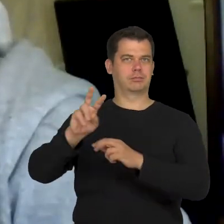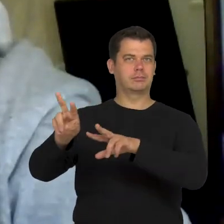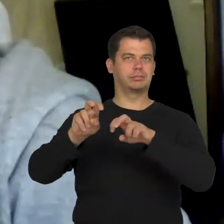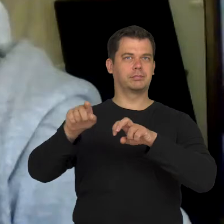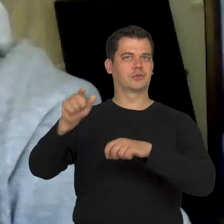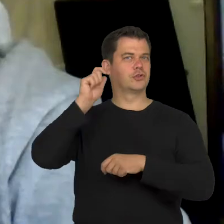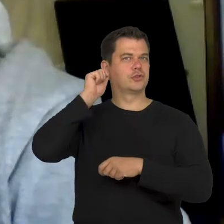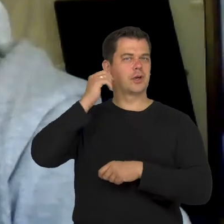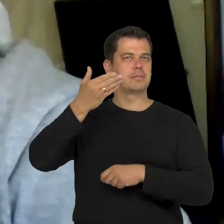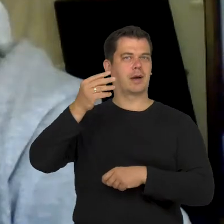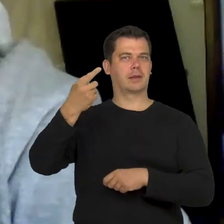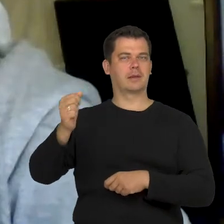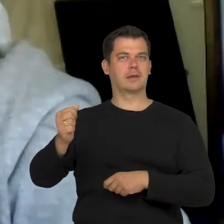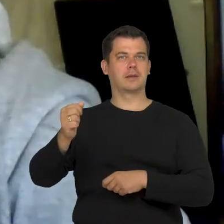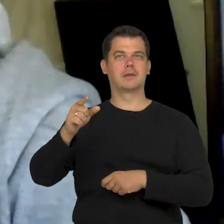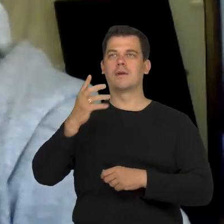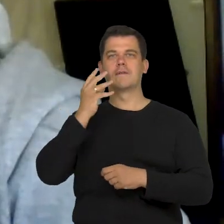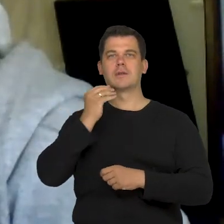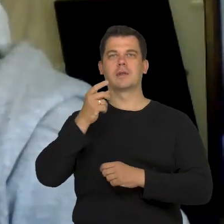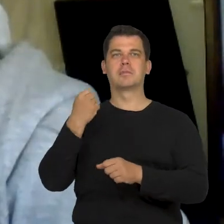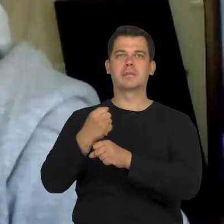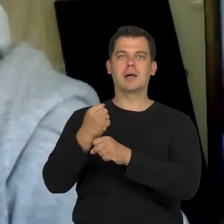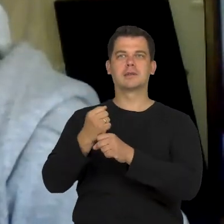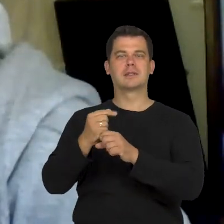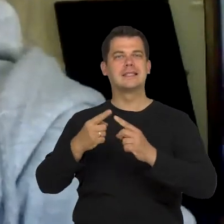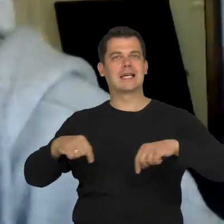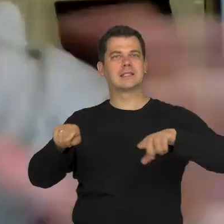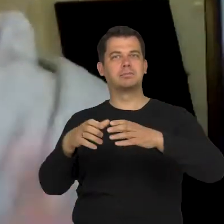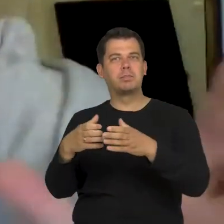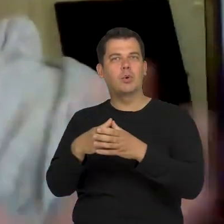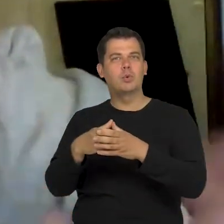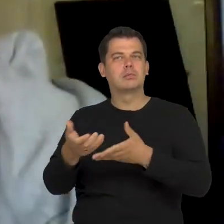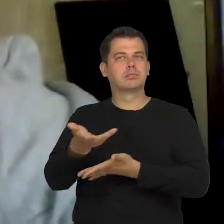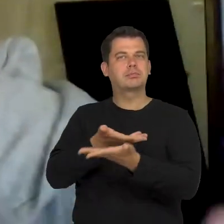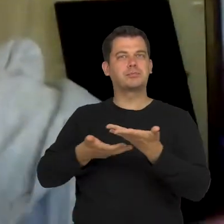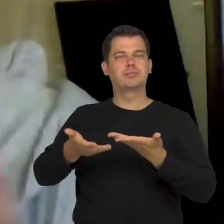How a team work looks like and what is the role of a team.